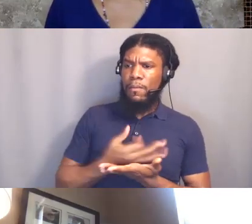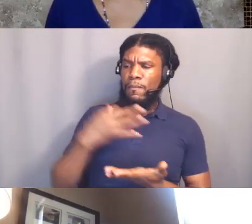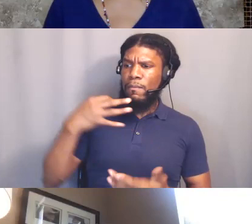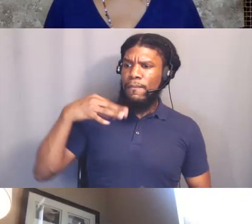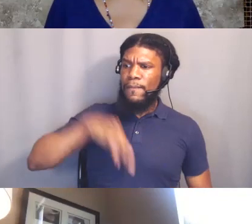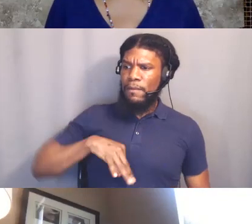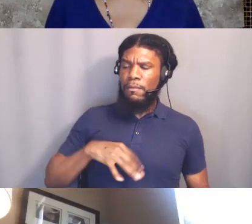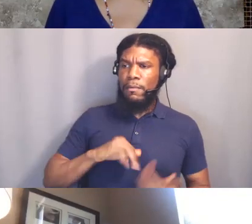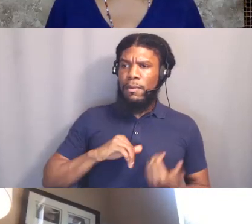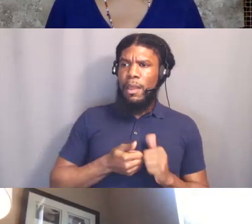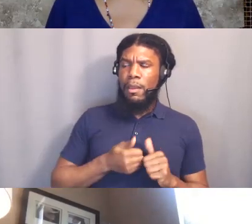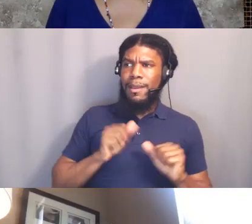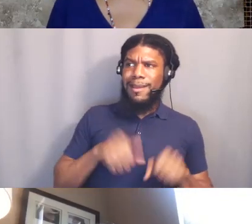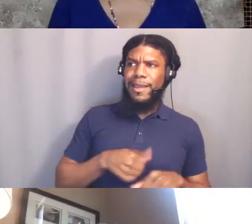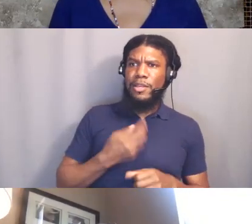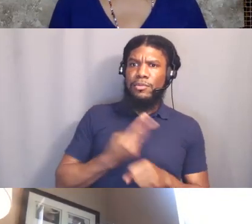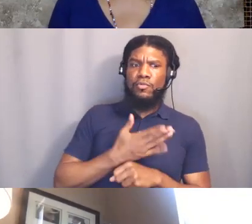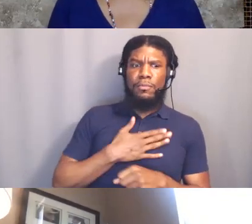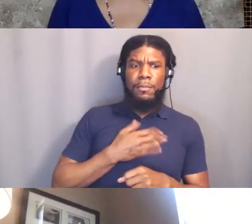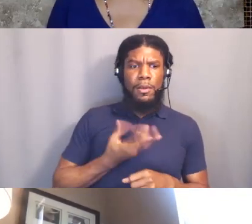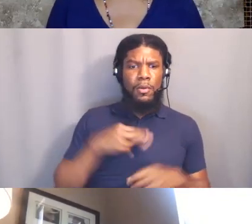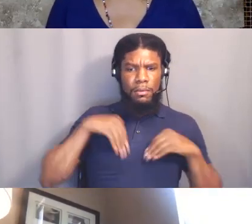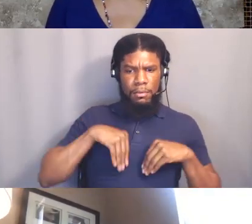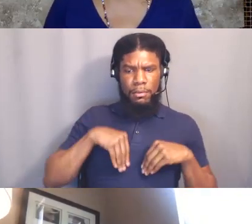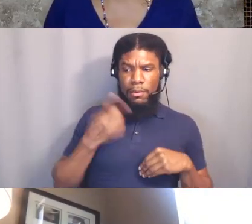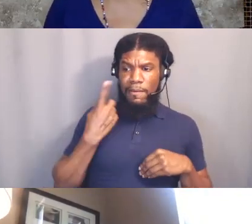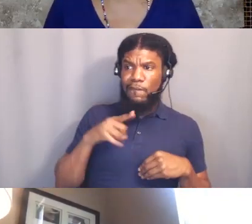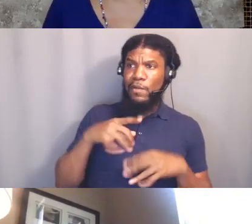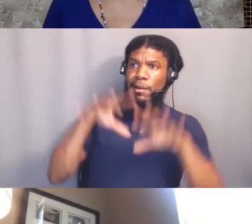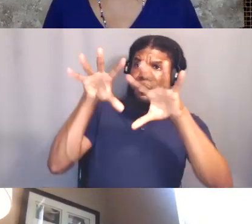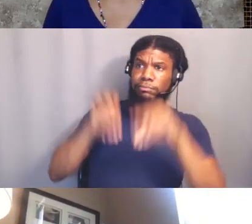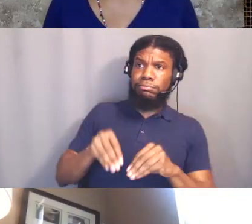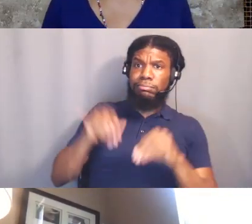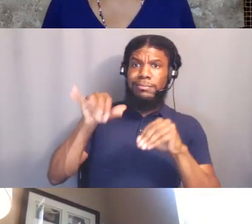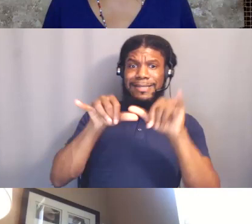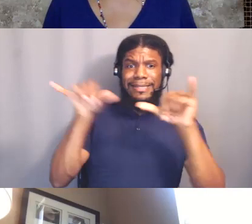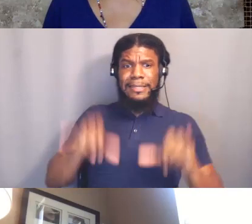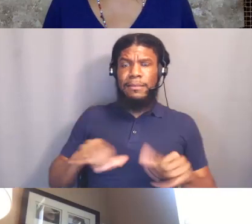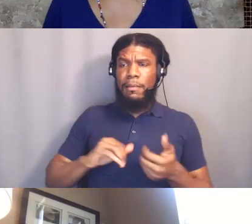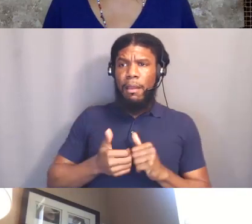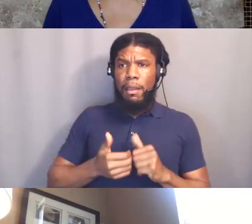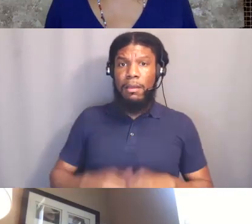So one of the things that we talked about is like it's really important that she's at March for Our Lives,